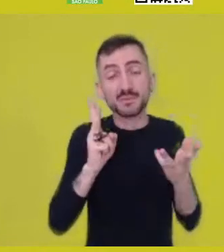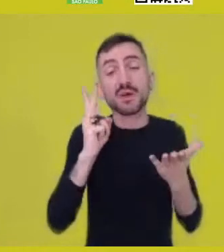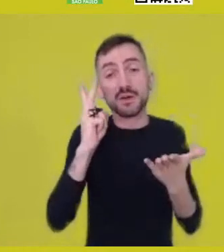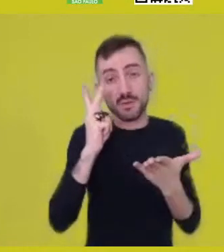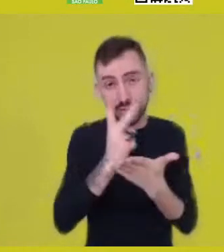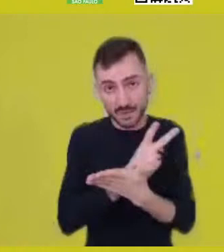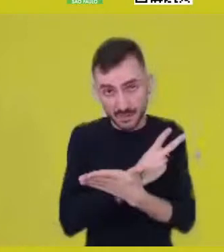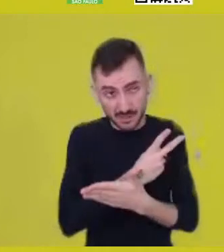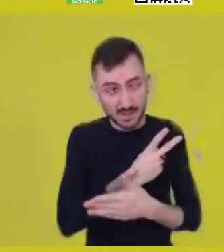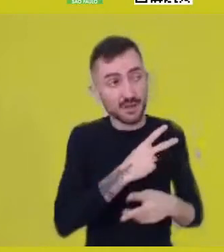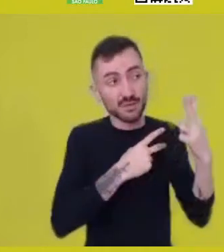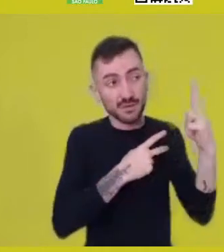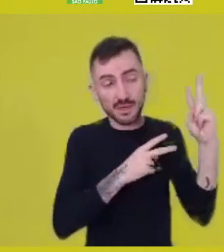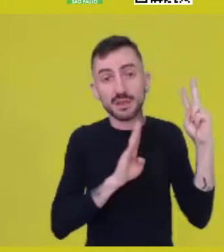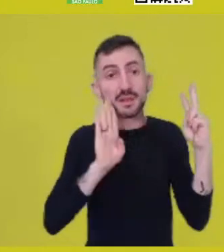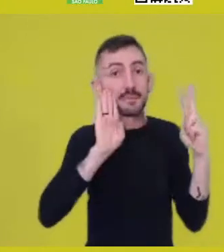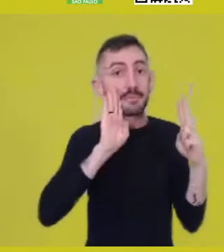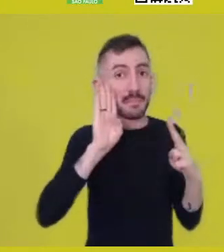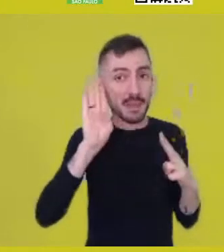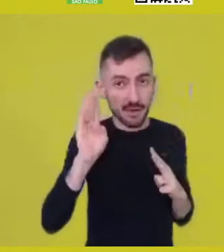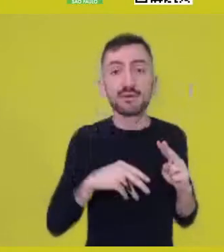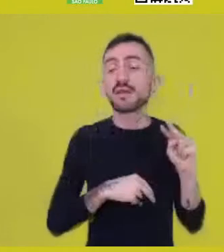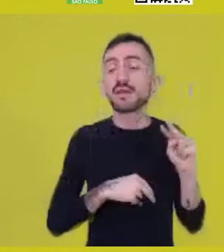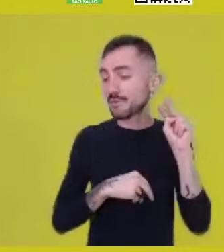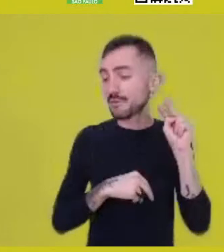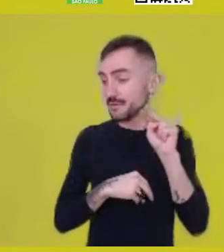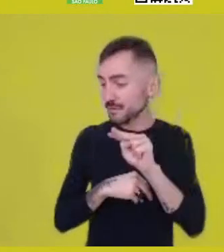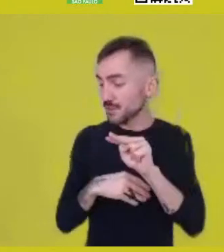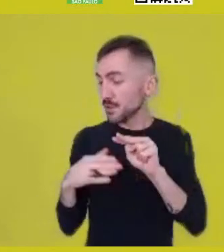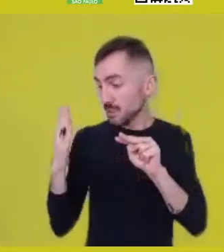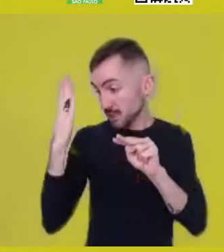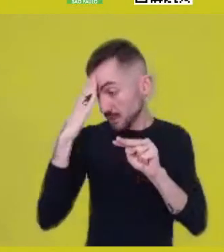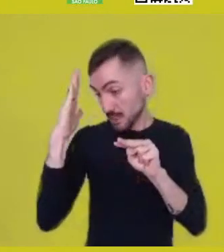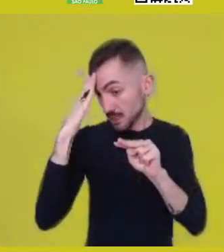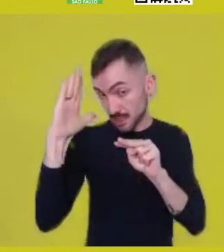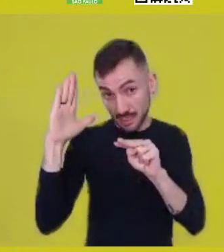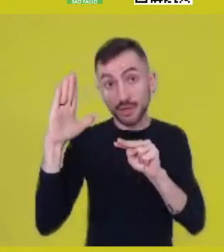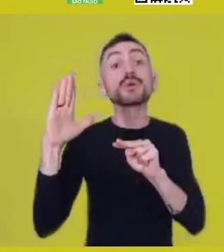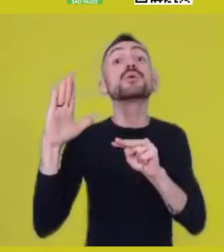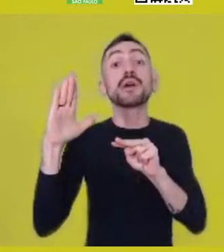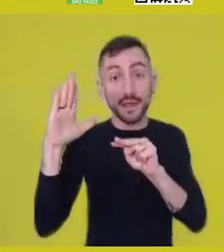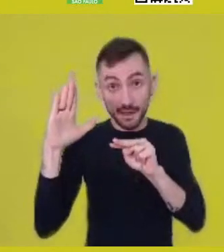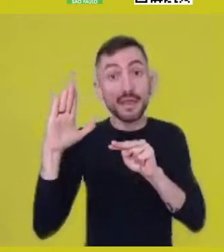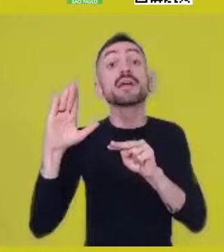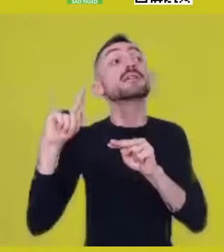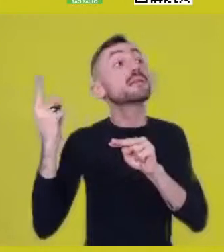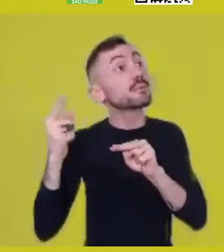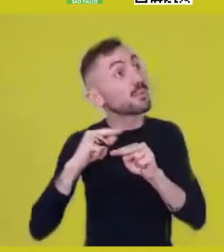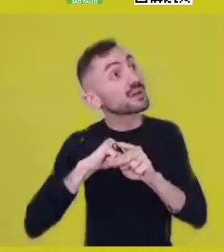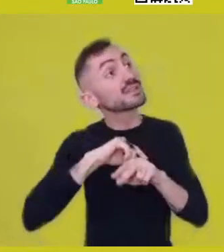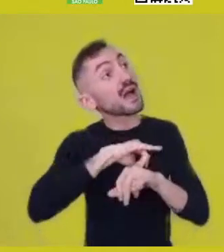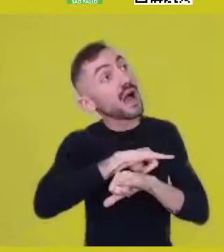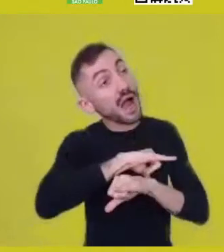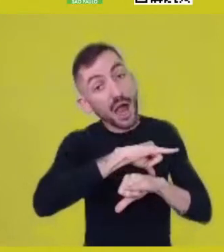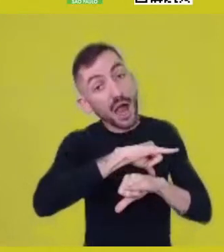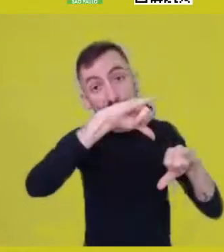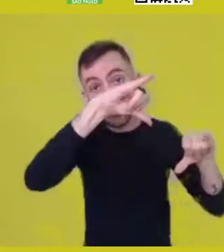that we inherited in fundamental Afrodiasporic practices